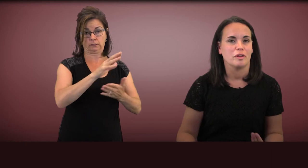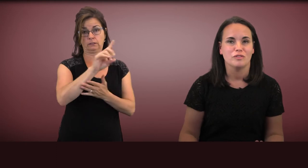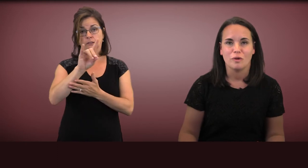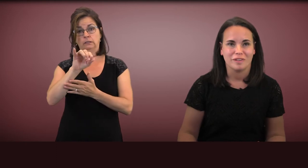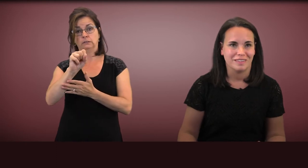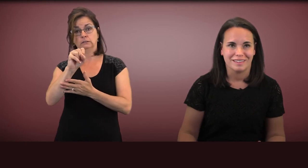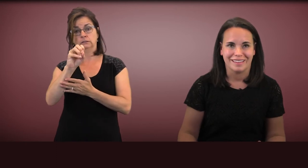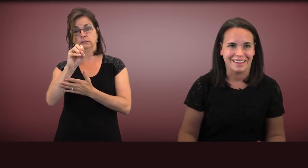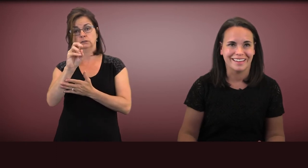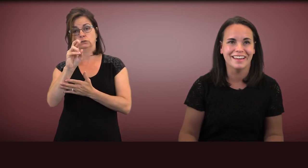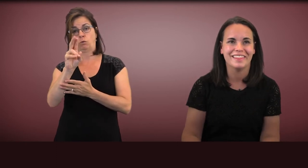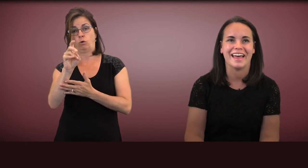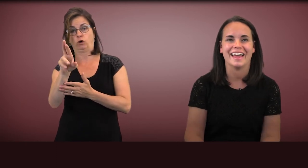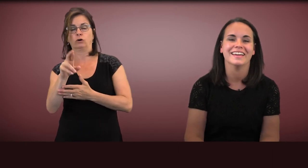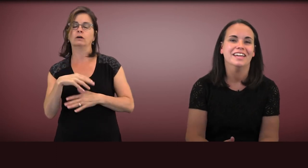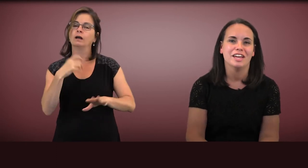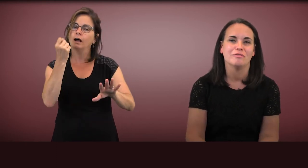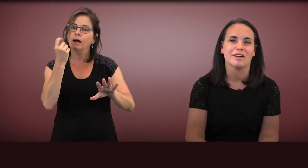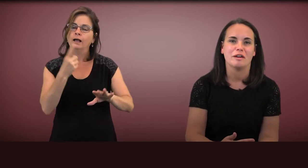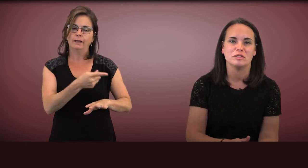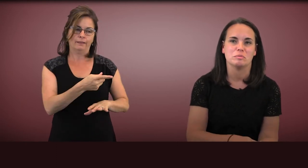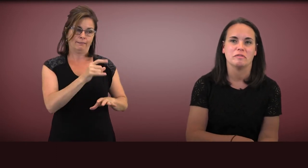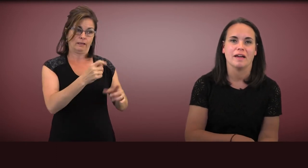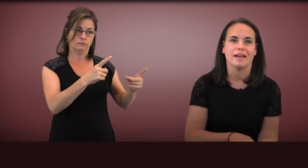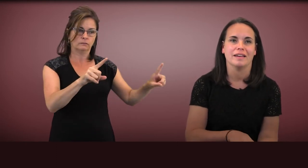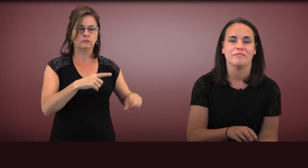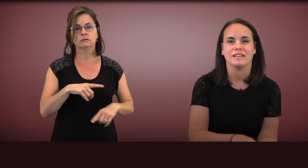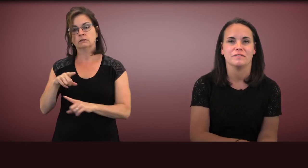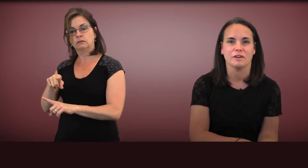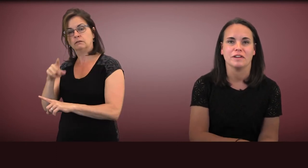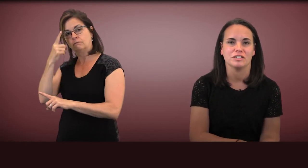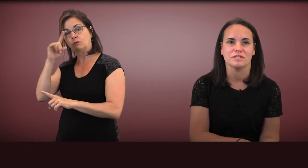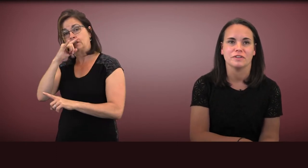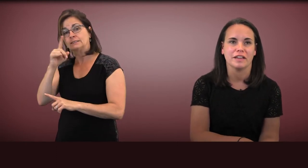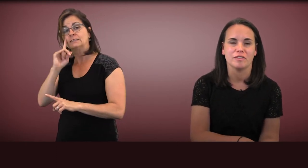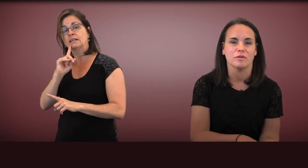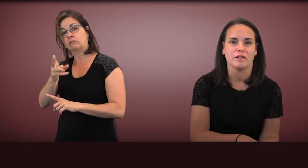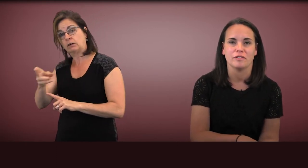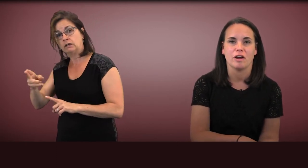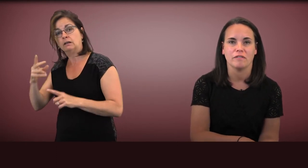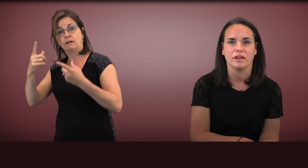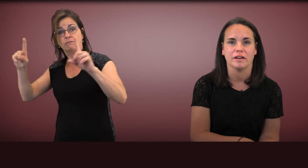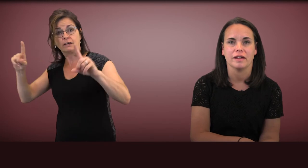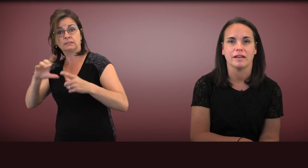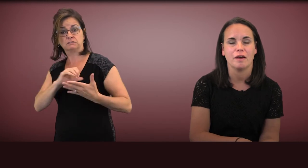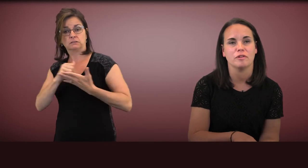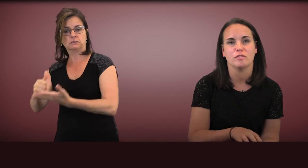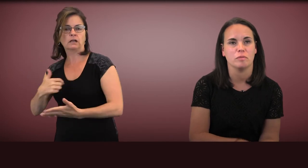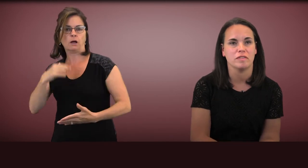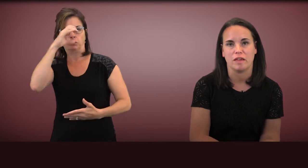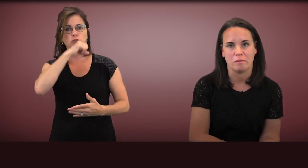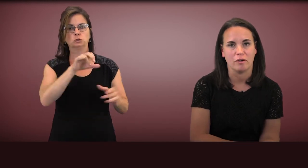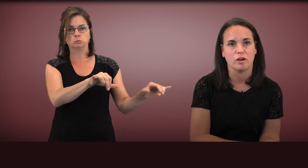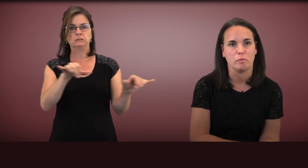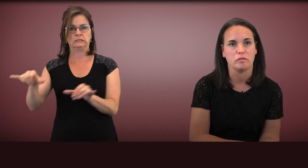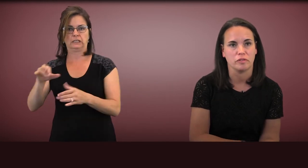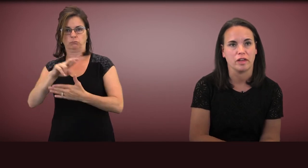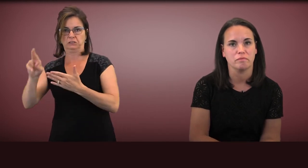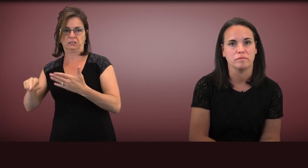We have no reason to think that if we're able to provide effective interventions for kids who are deaf and hard of hearing, I would assume the same outcomes for them,